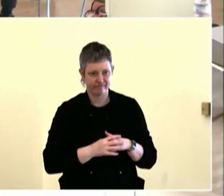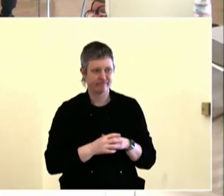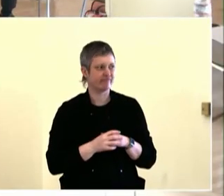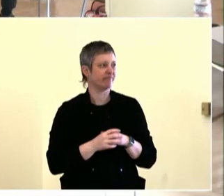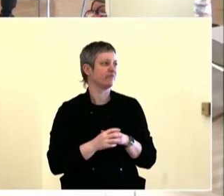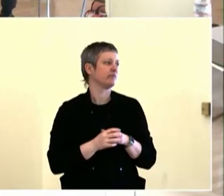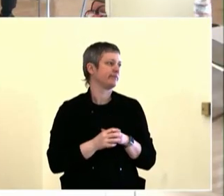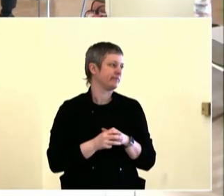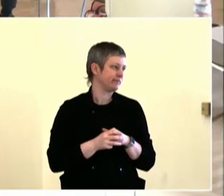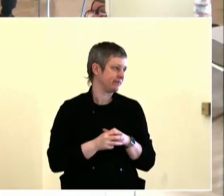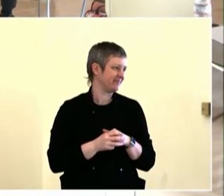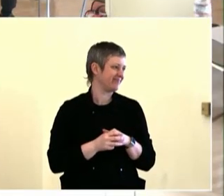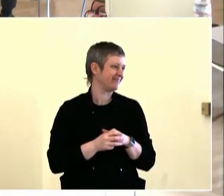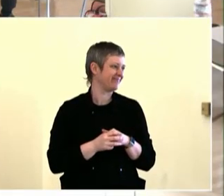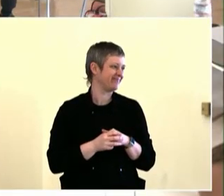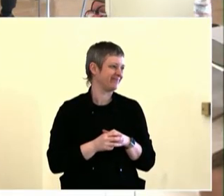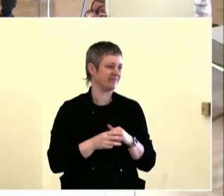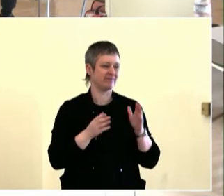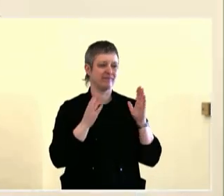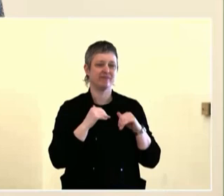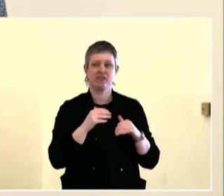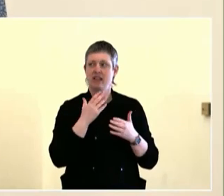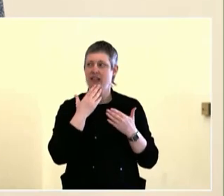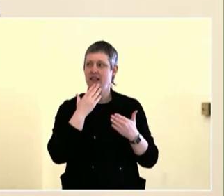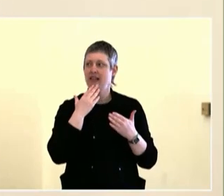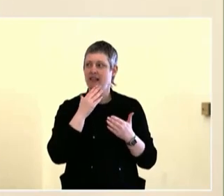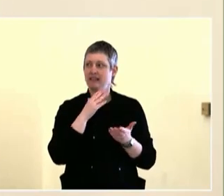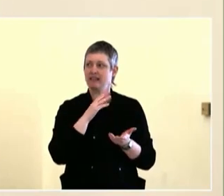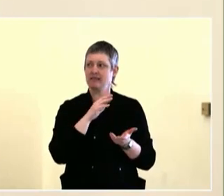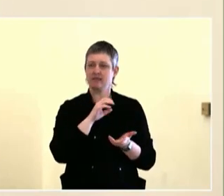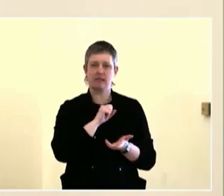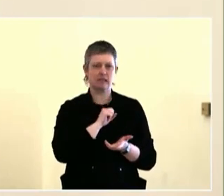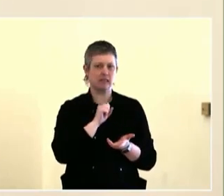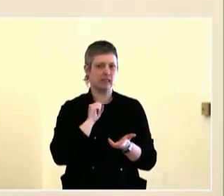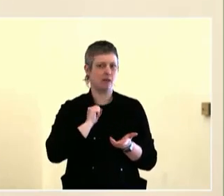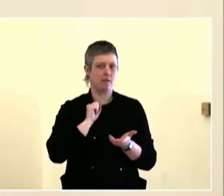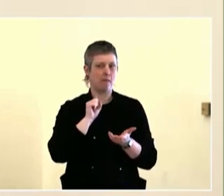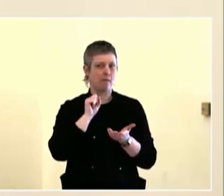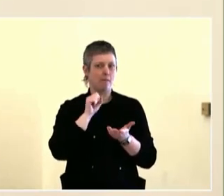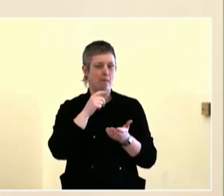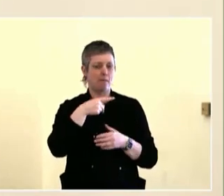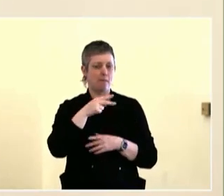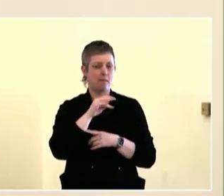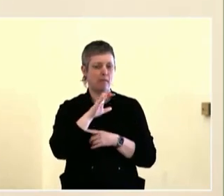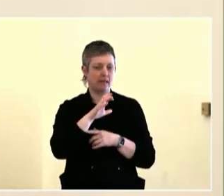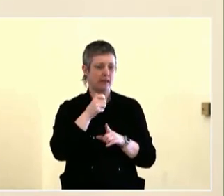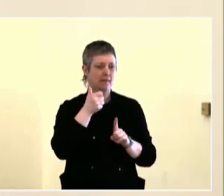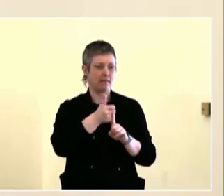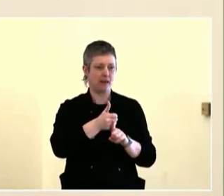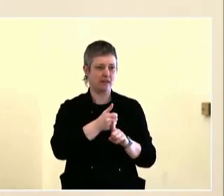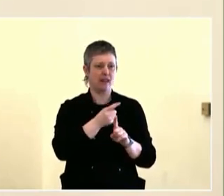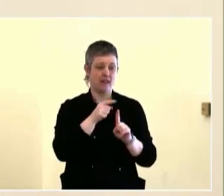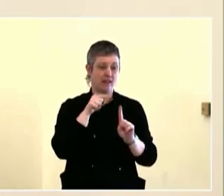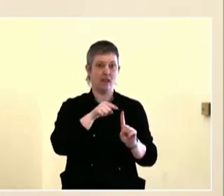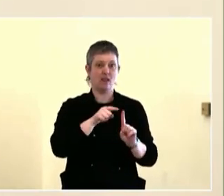And your whole table, nice job. Who's next?